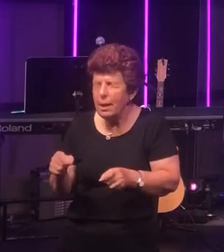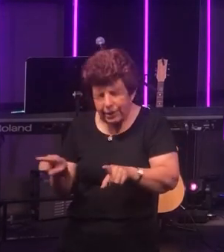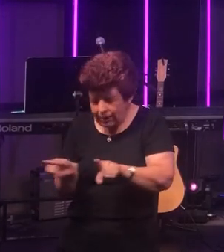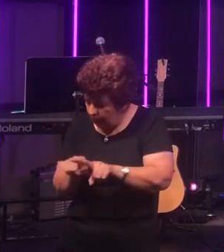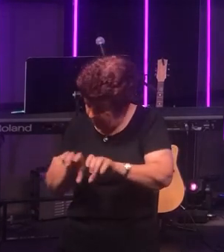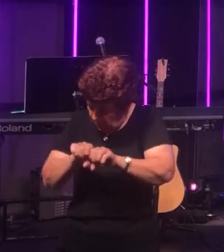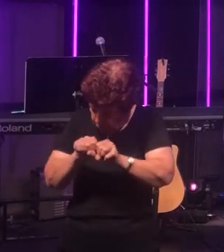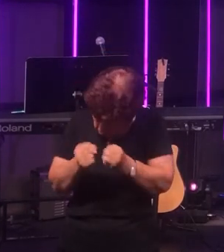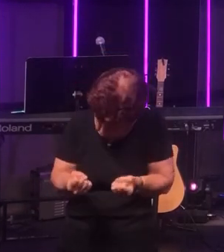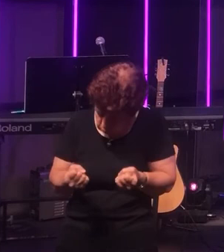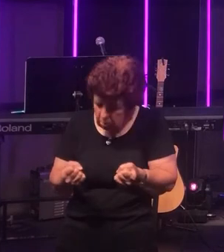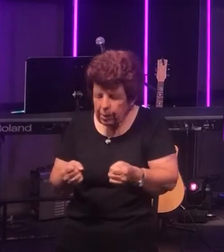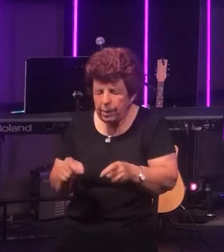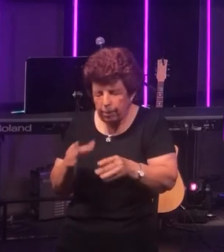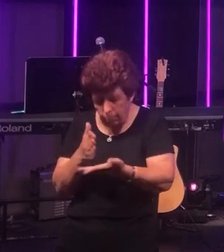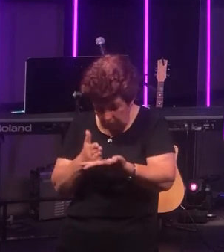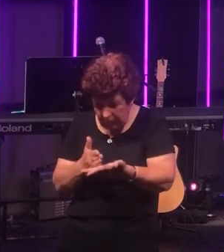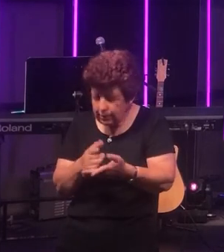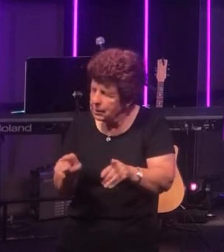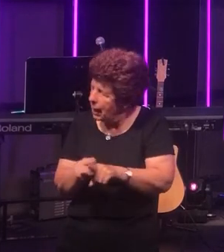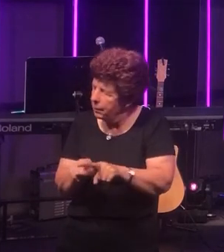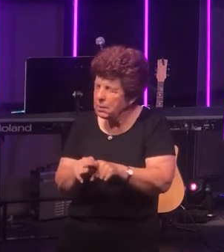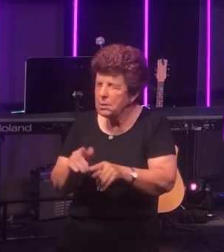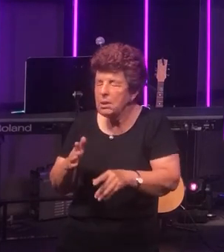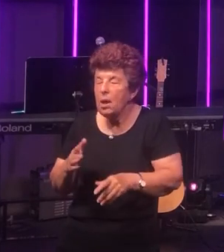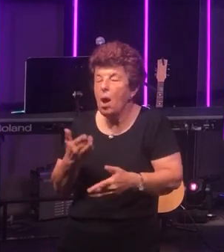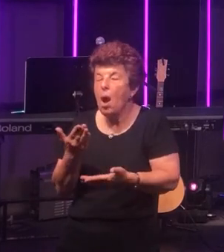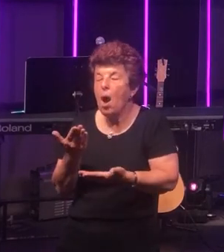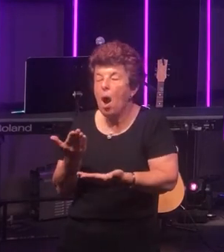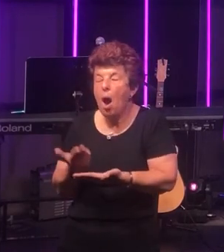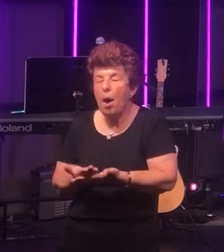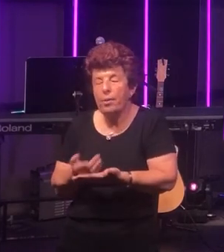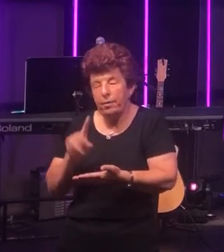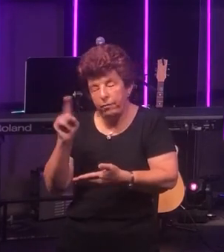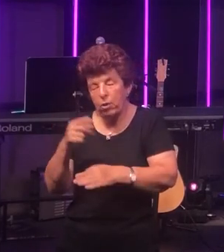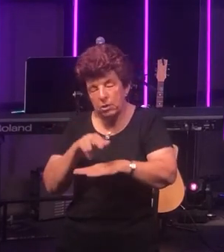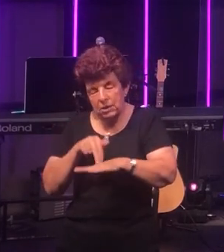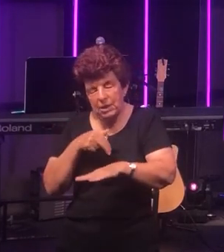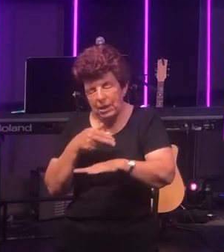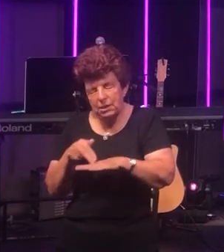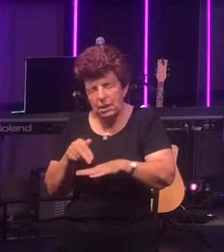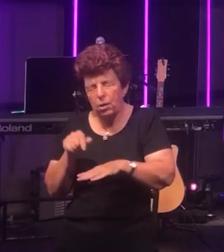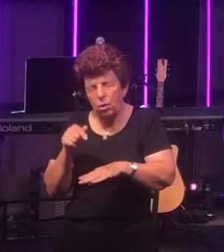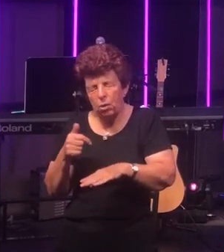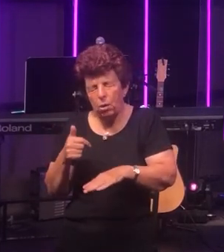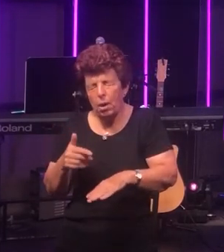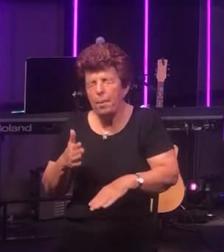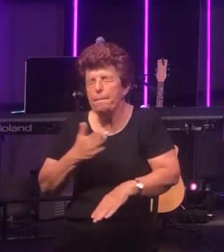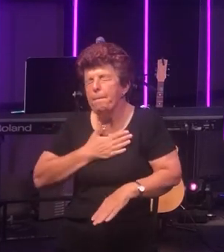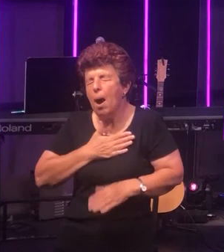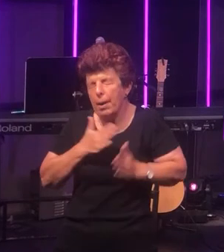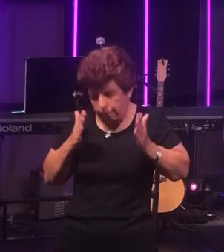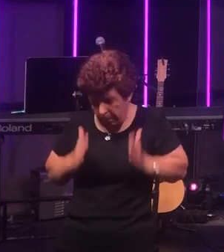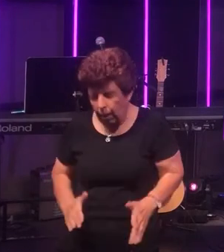bread apart so too on this first Easter - on this Good Friday - my body will be